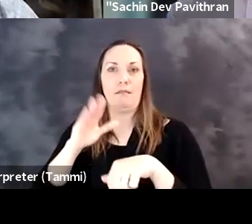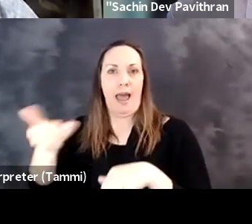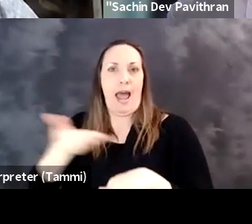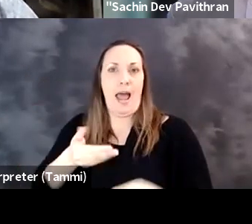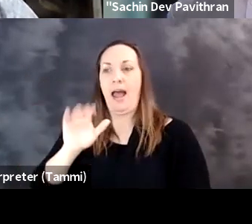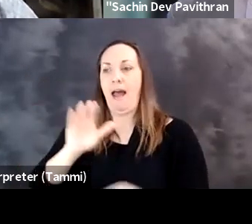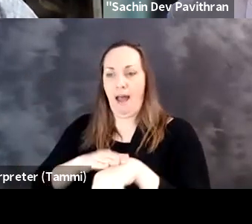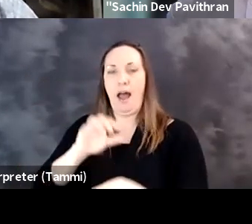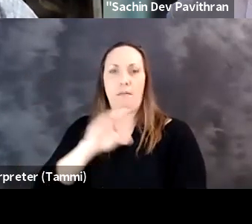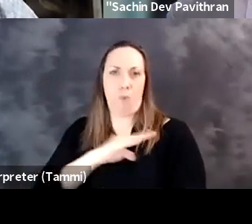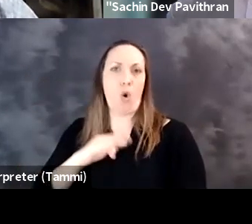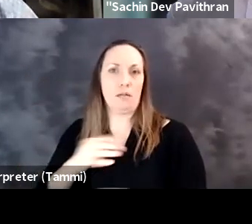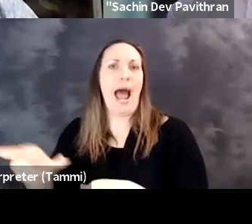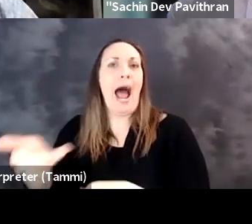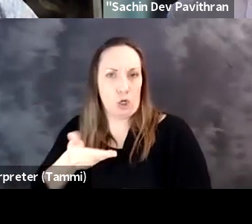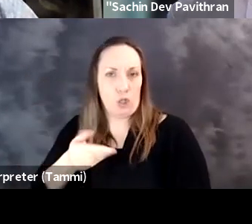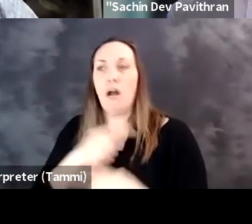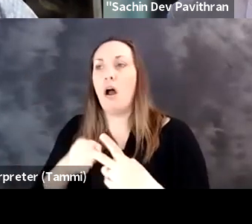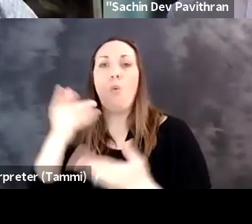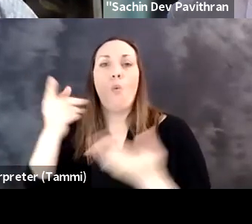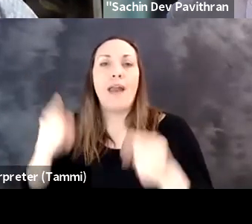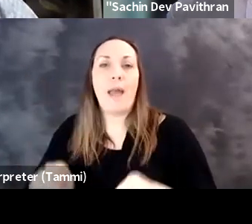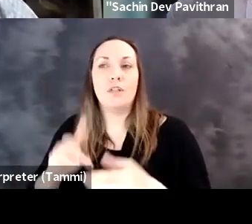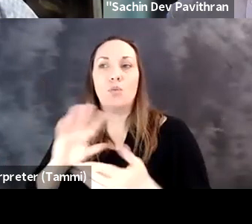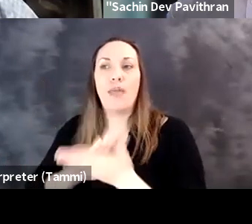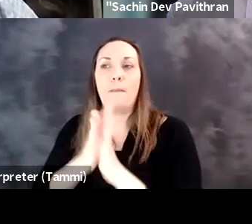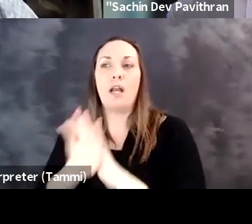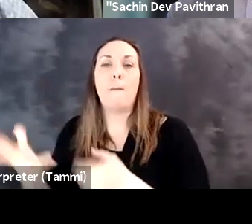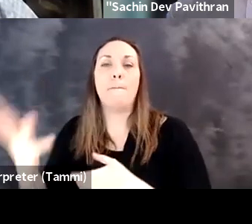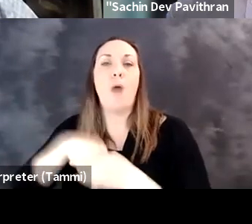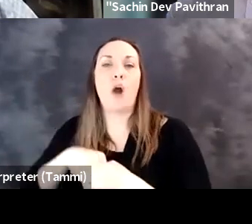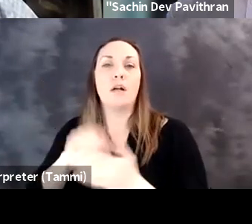interviewing process is going on, what's happening when someone's being onboarded, what's happening when they